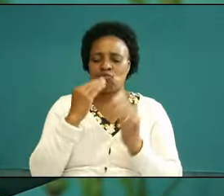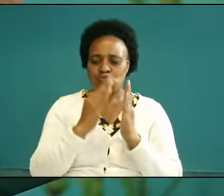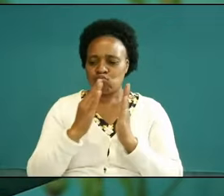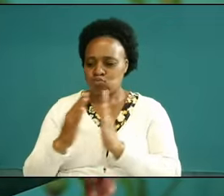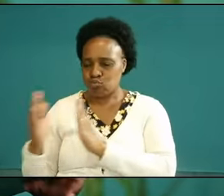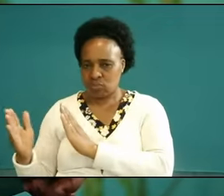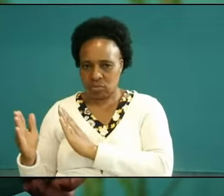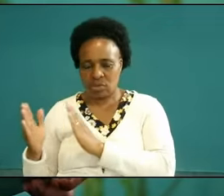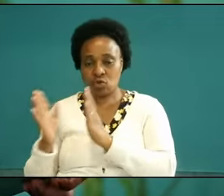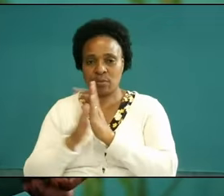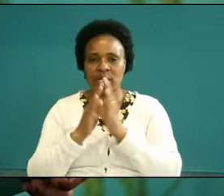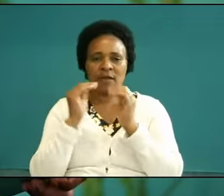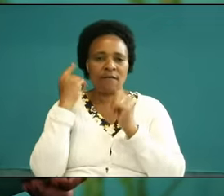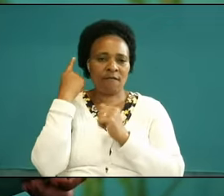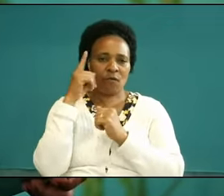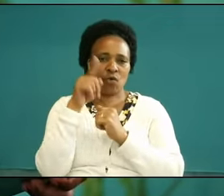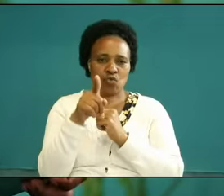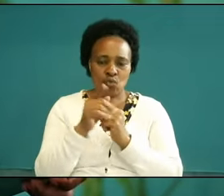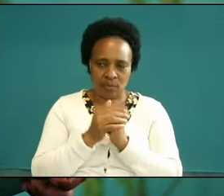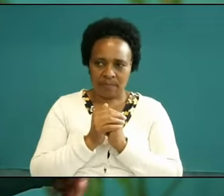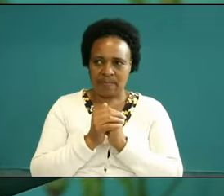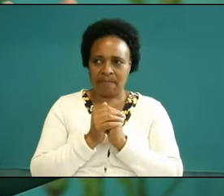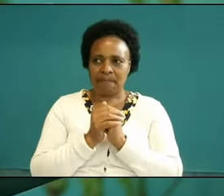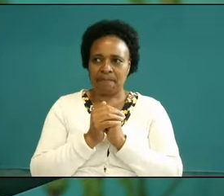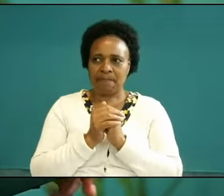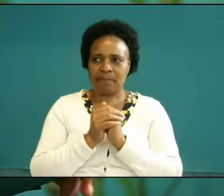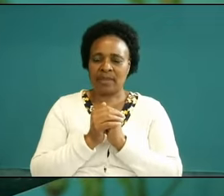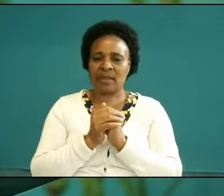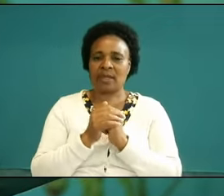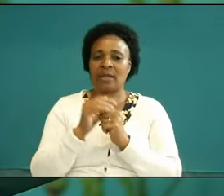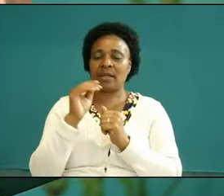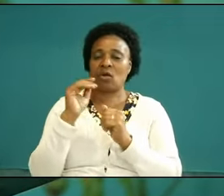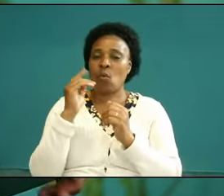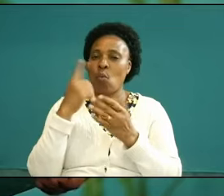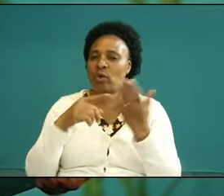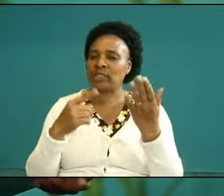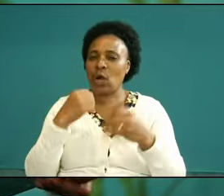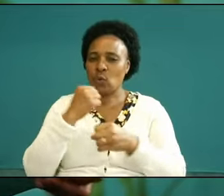that tells you why I was a bit quiet asking Pastor where are you that's what I was doing when I was